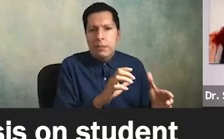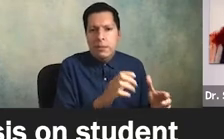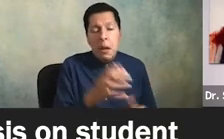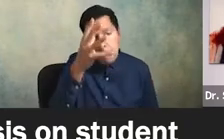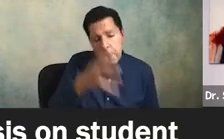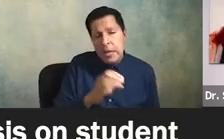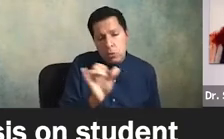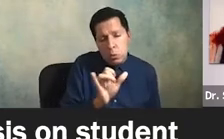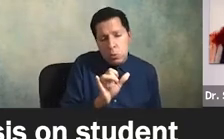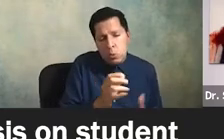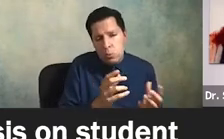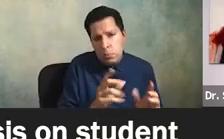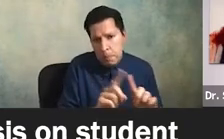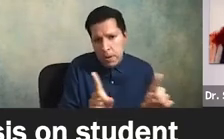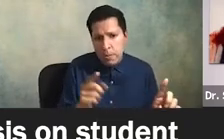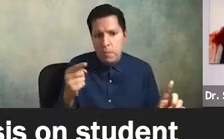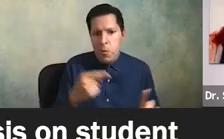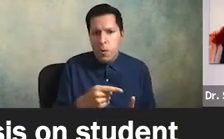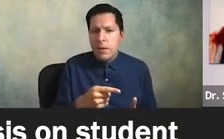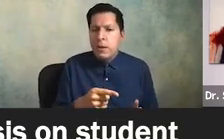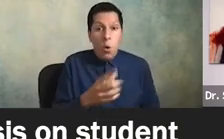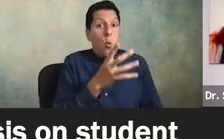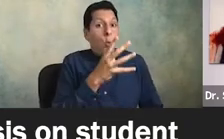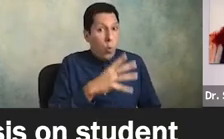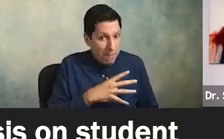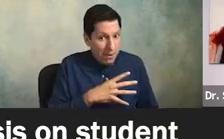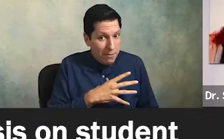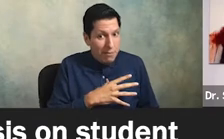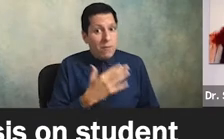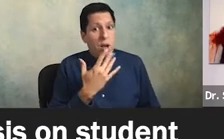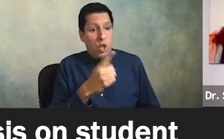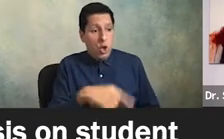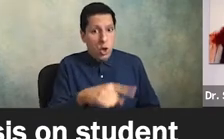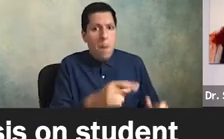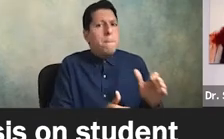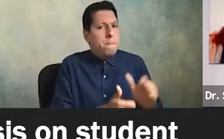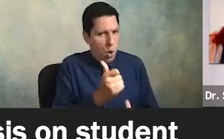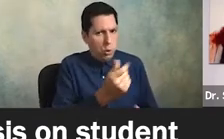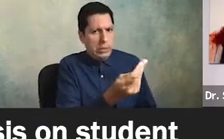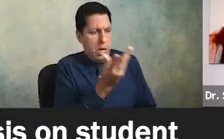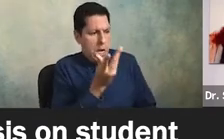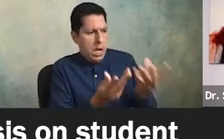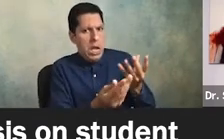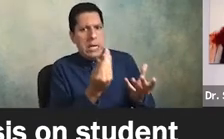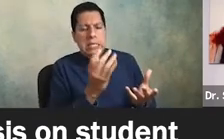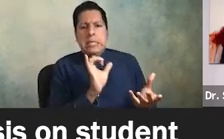absolutely sure right but it's women of color that we hear from you know most uh alarmingly right